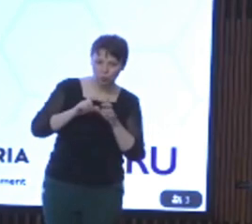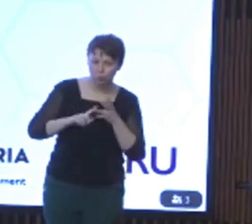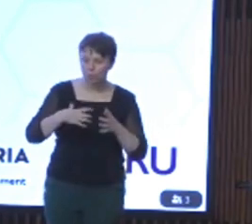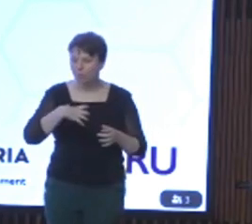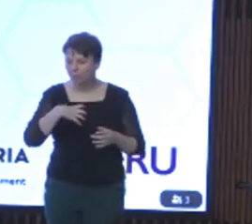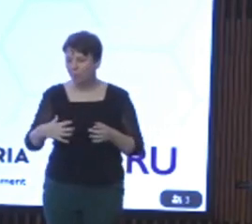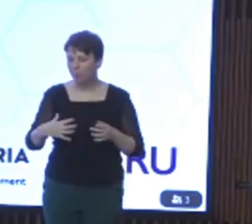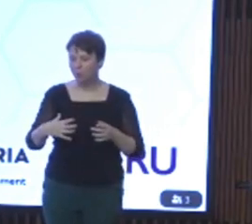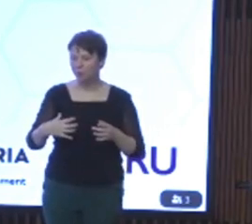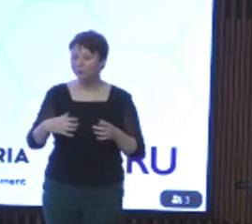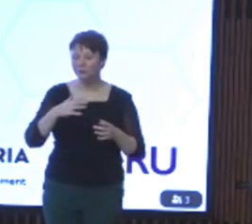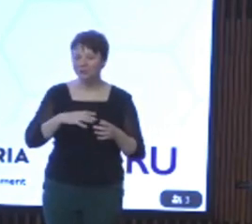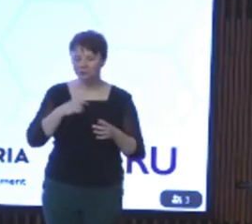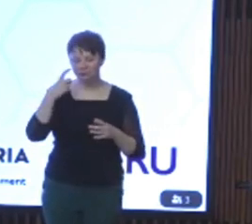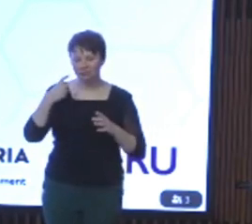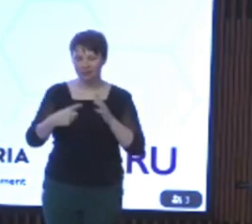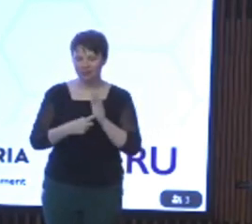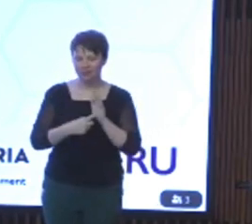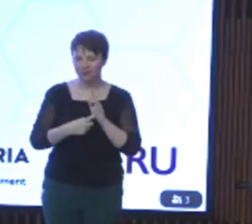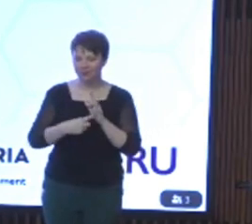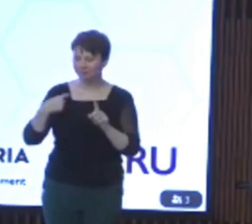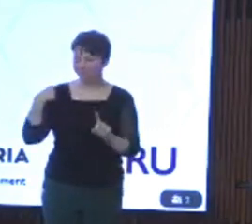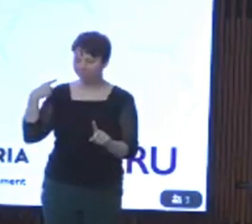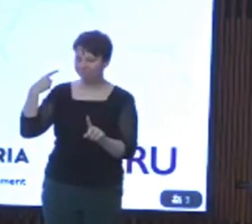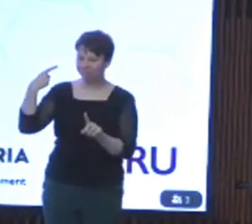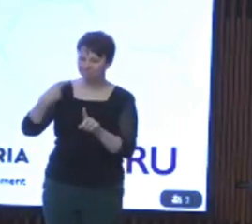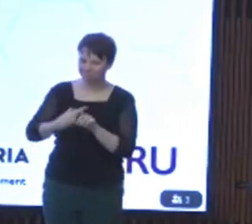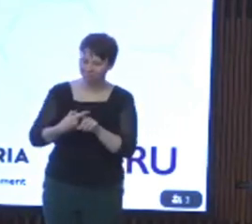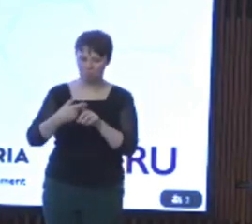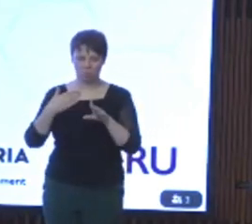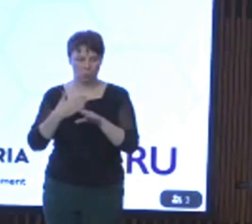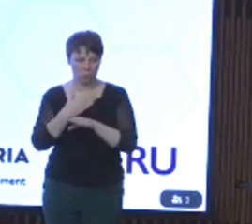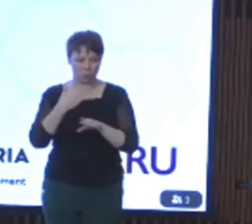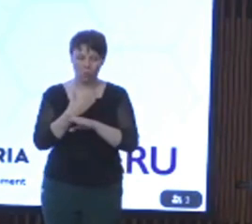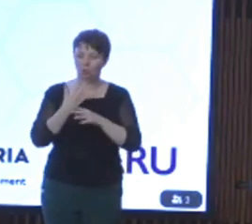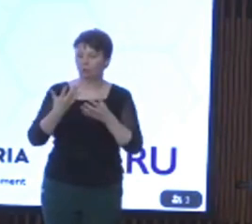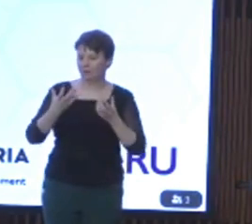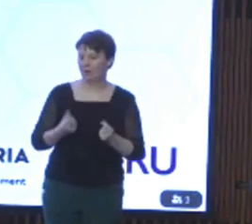the long-standing and the ongoing work towards greater social inclusion in Victoria. I have to